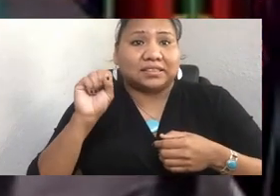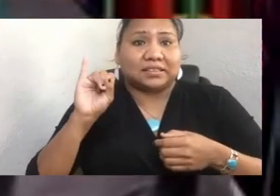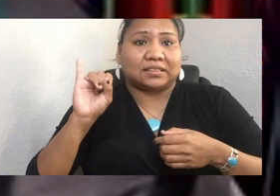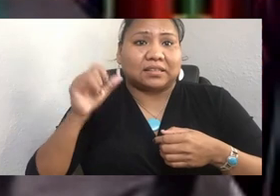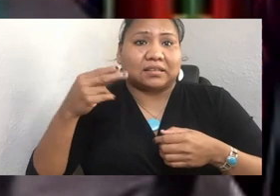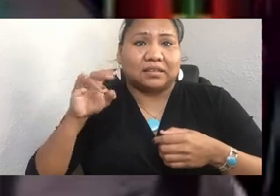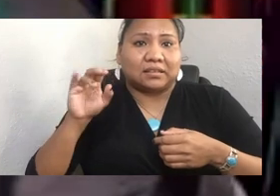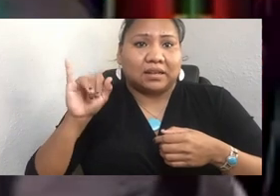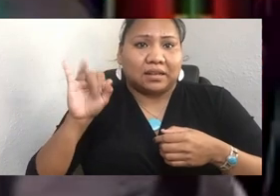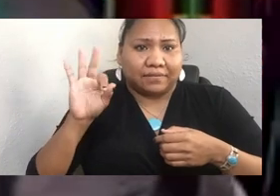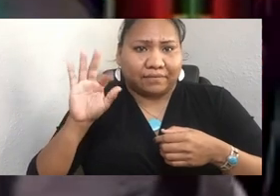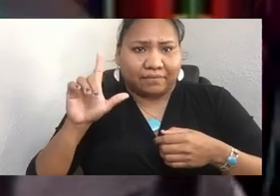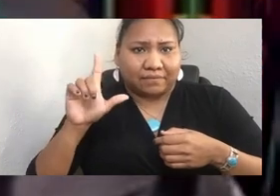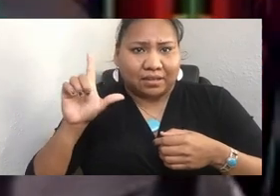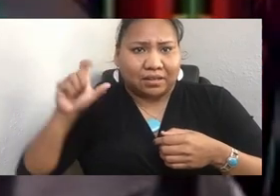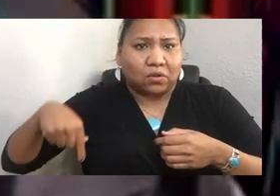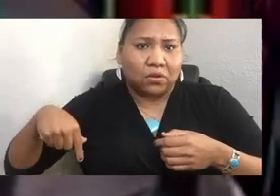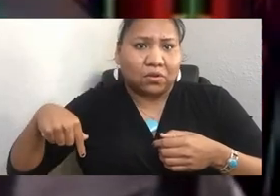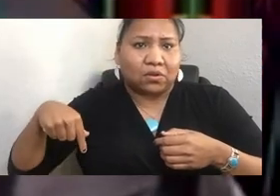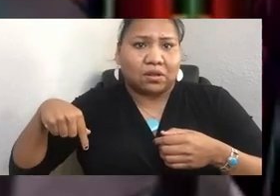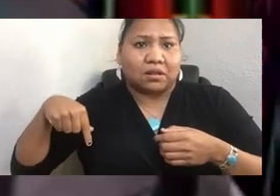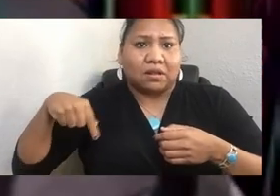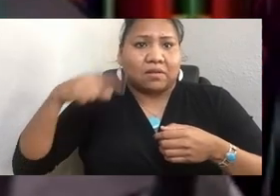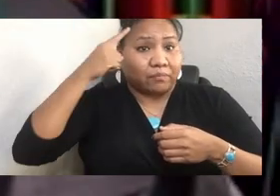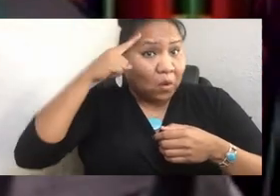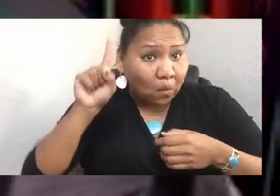Singers and also the Chairman of the Lummi Nation.